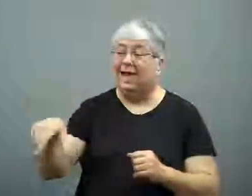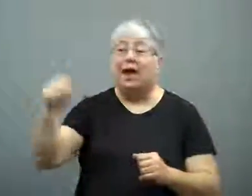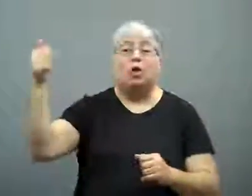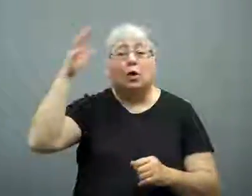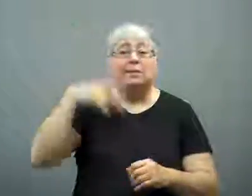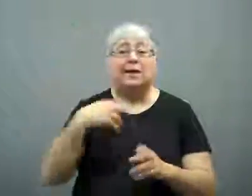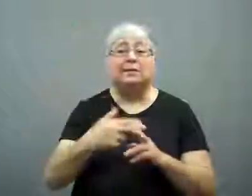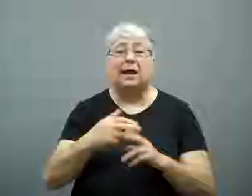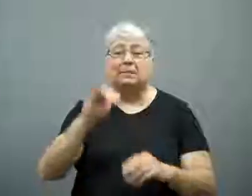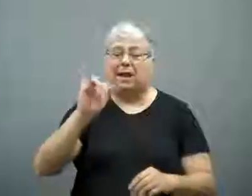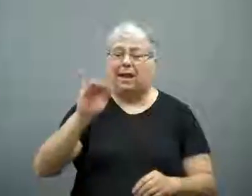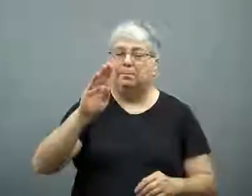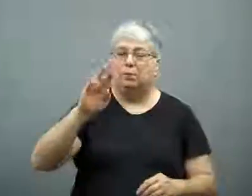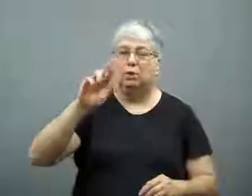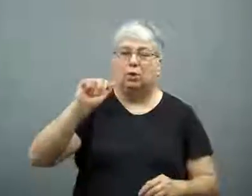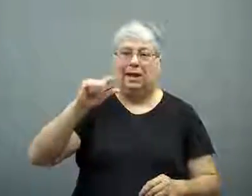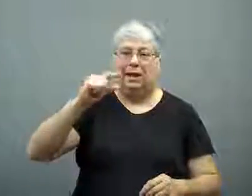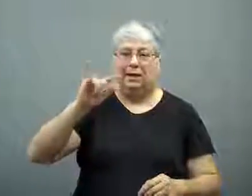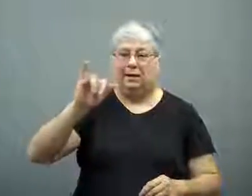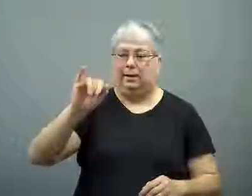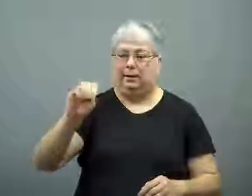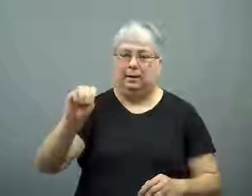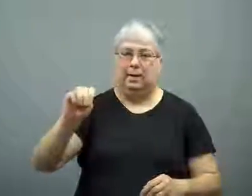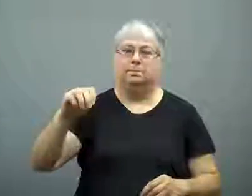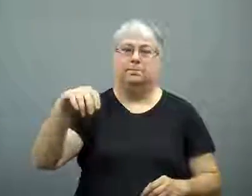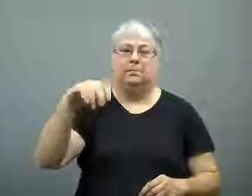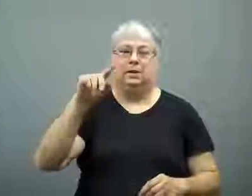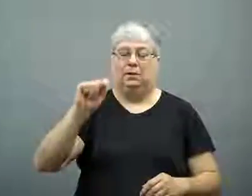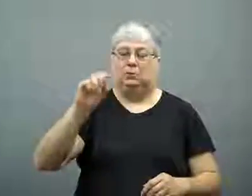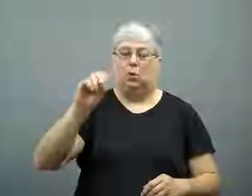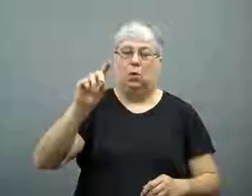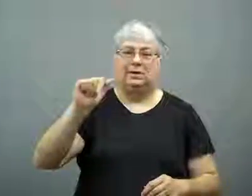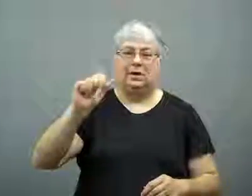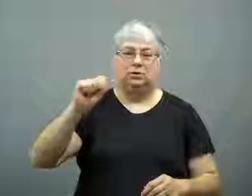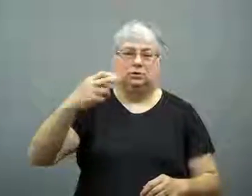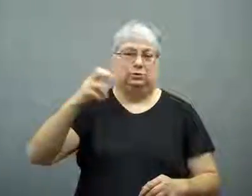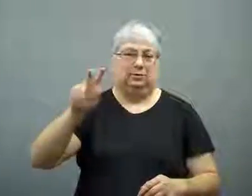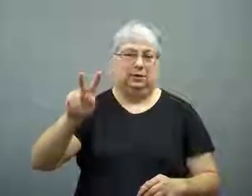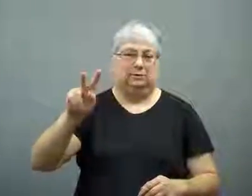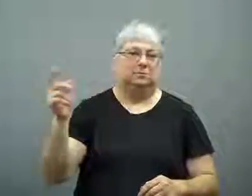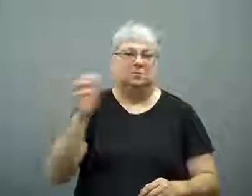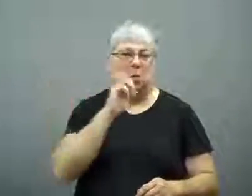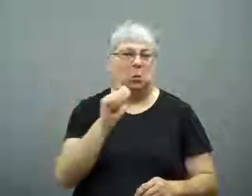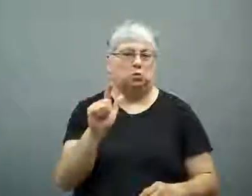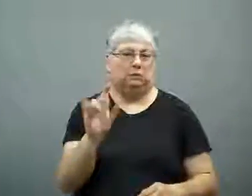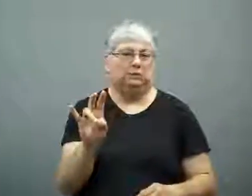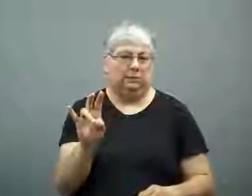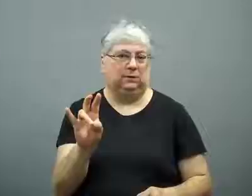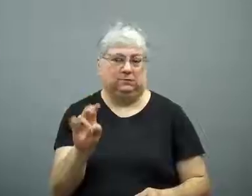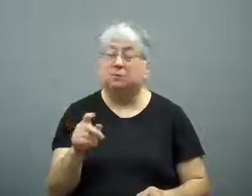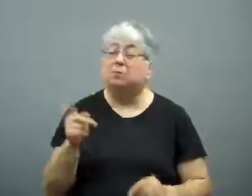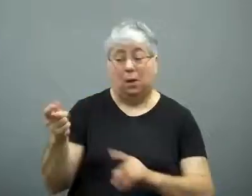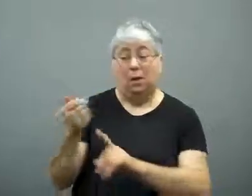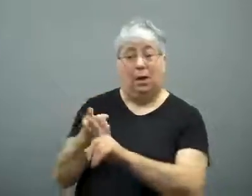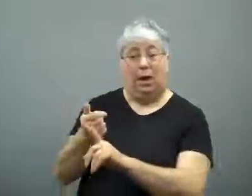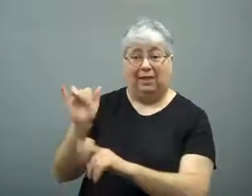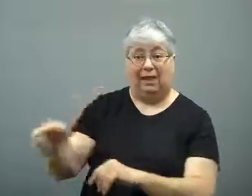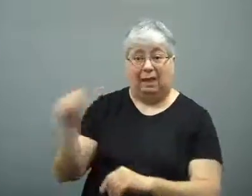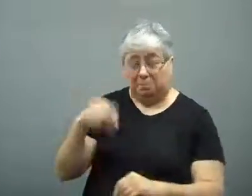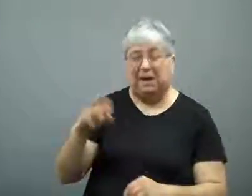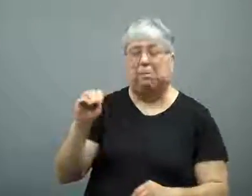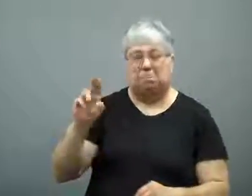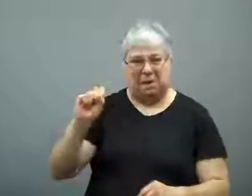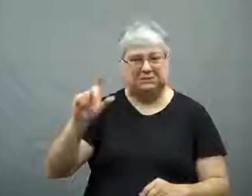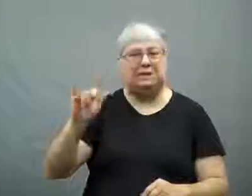The other man is Ibragim Todashev, age 27.